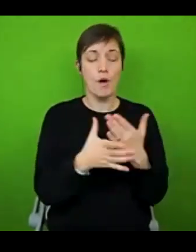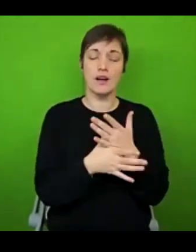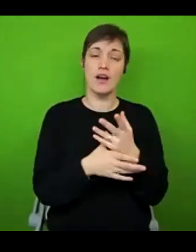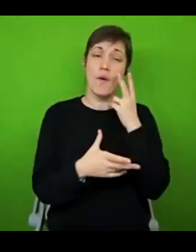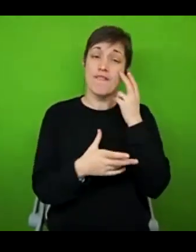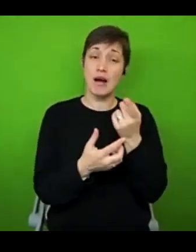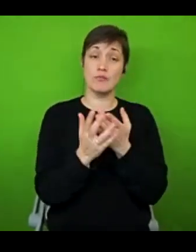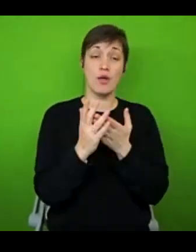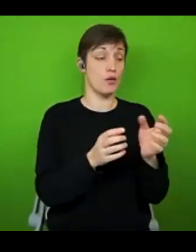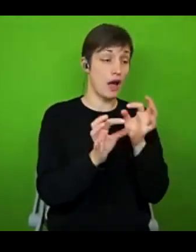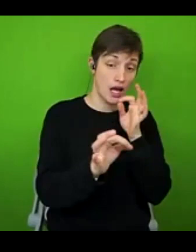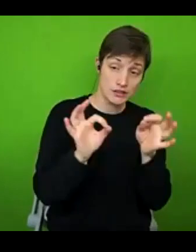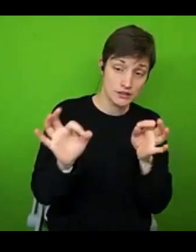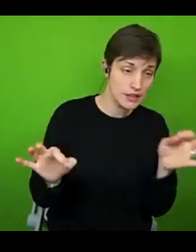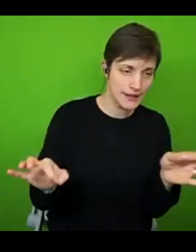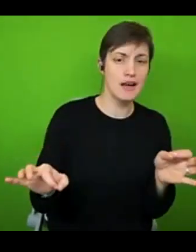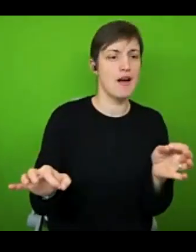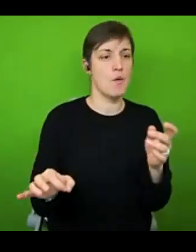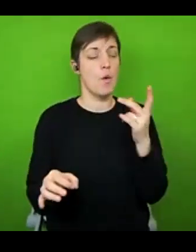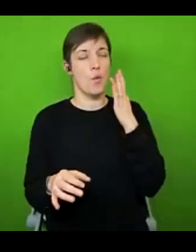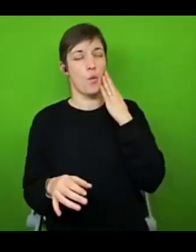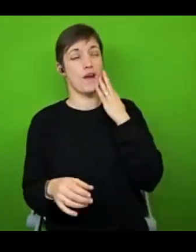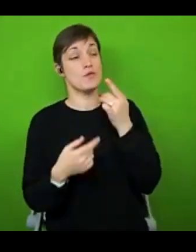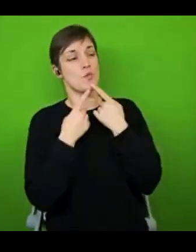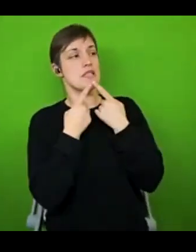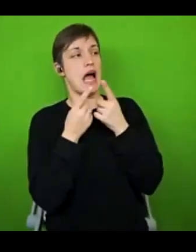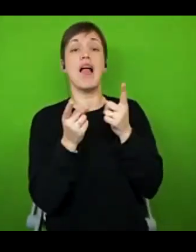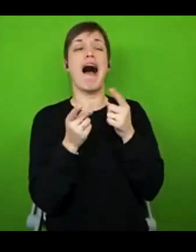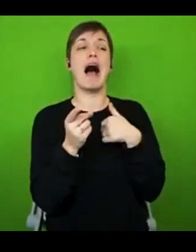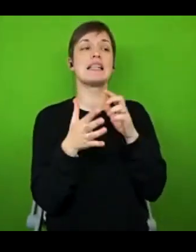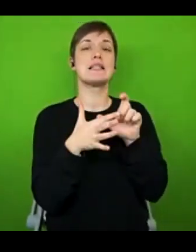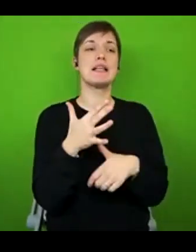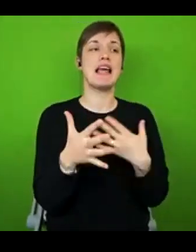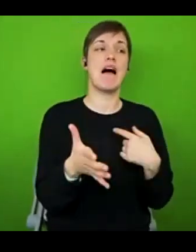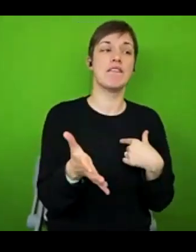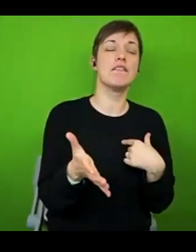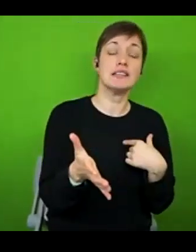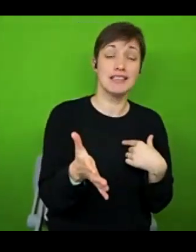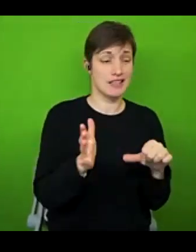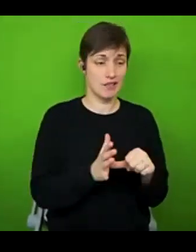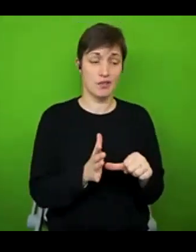to disclose your disability is one of the most challenging things. And we didn't find one simple answer, there doesn't